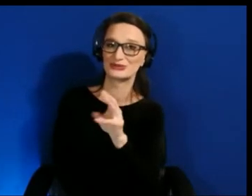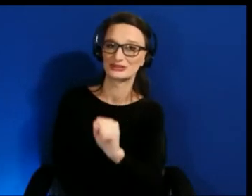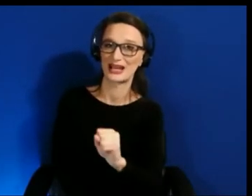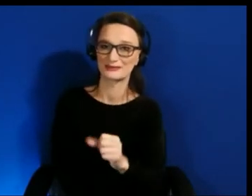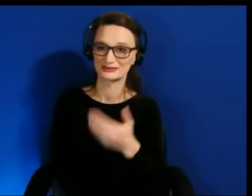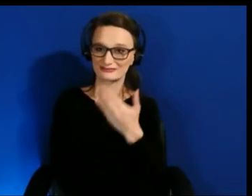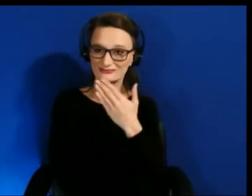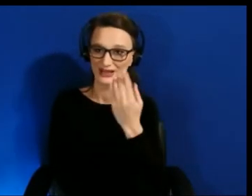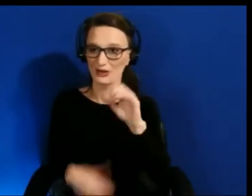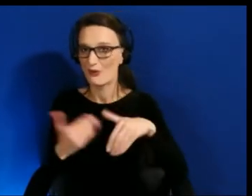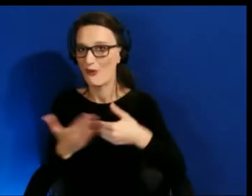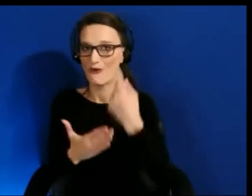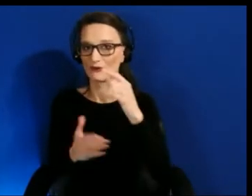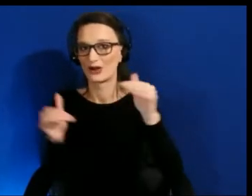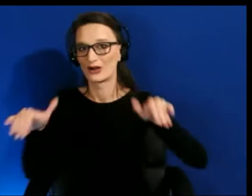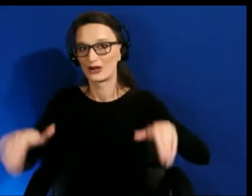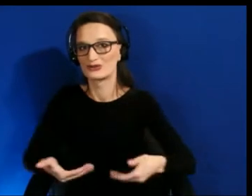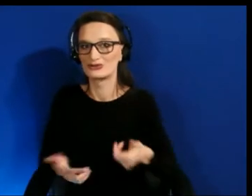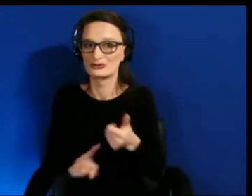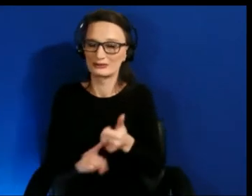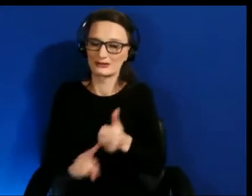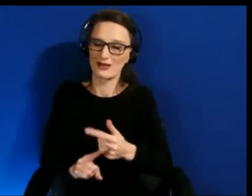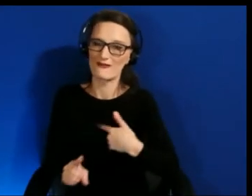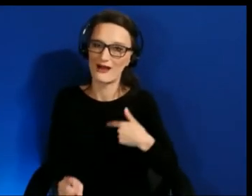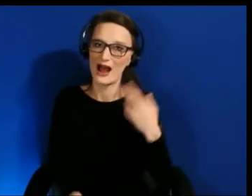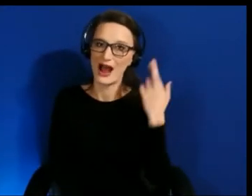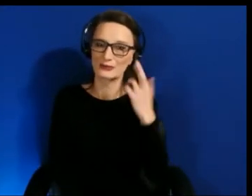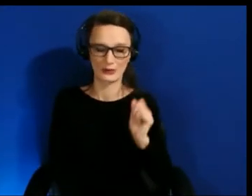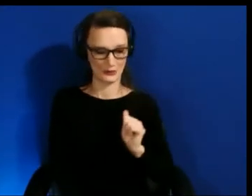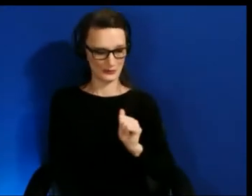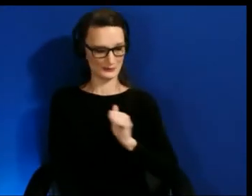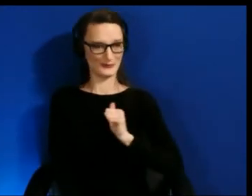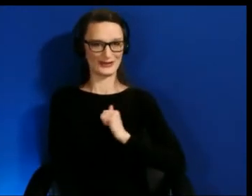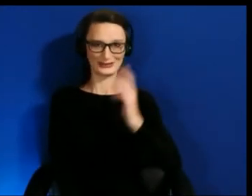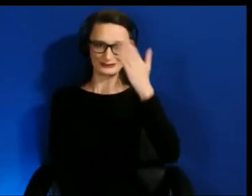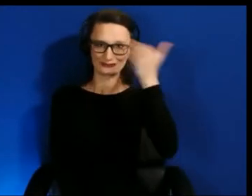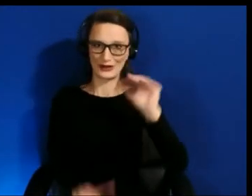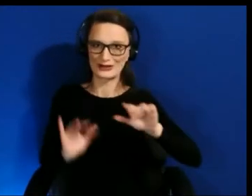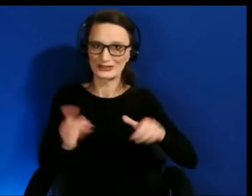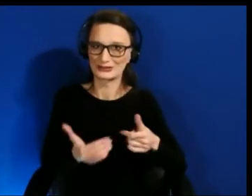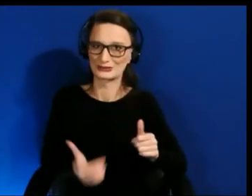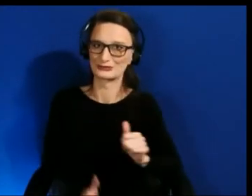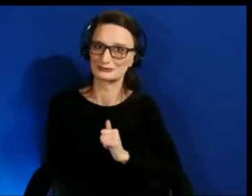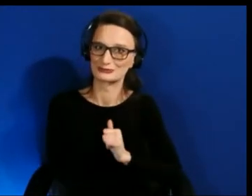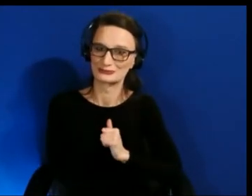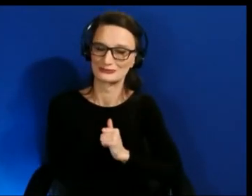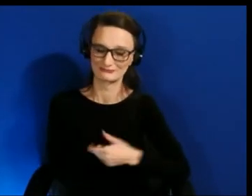I realized I'm neglectful in not introducing myself.